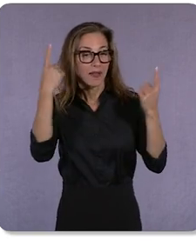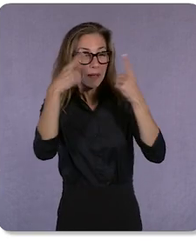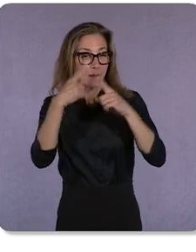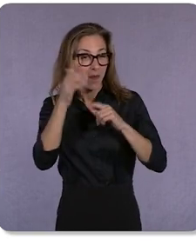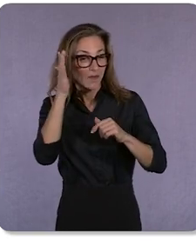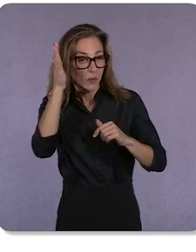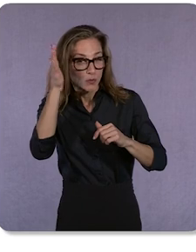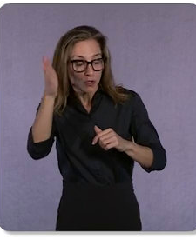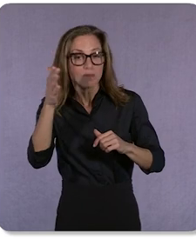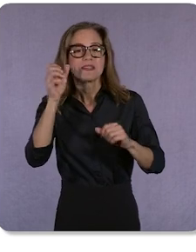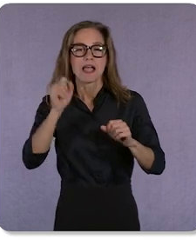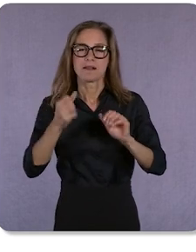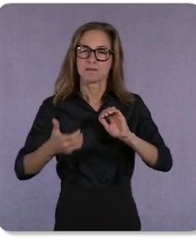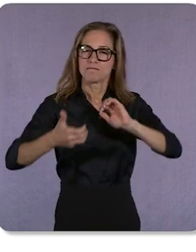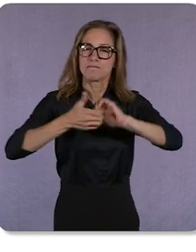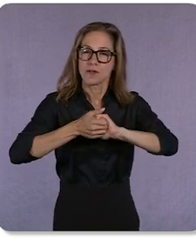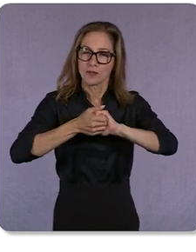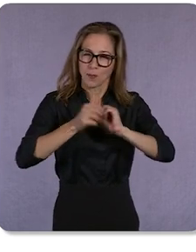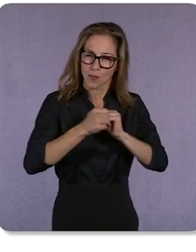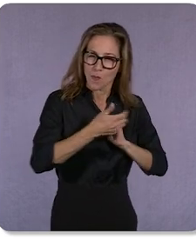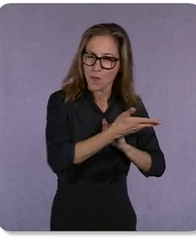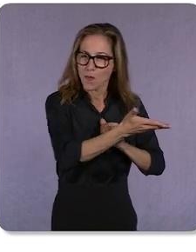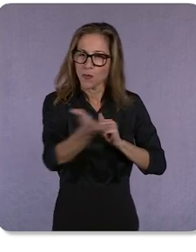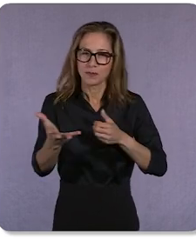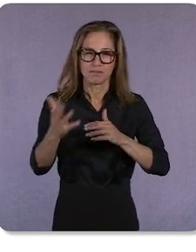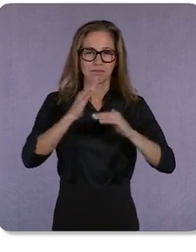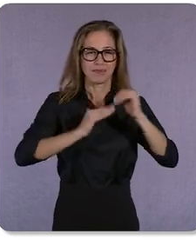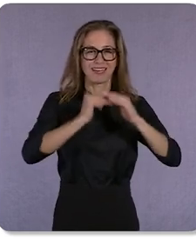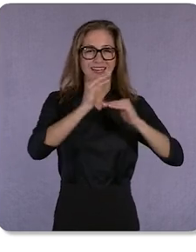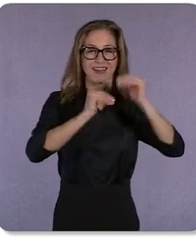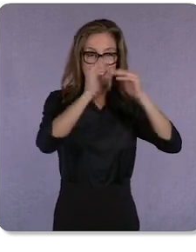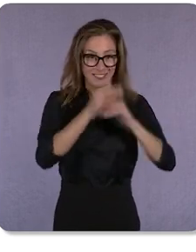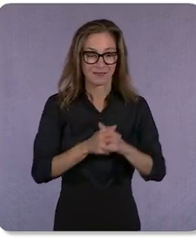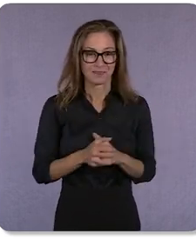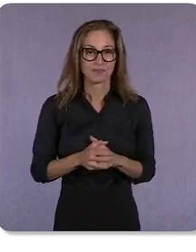partner with all of you in building it. Let me break it down in 3 categories: